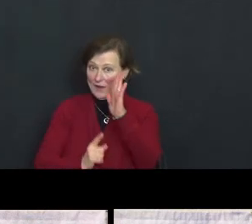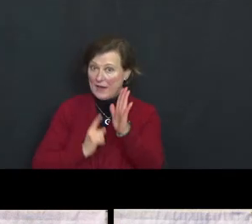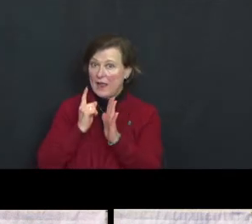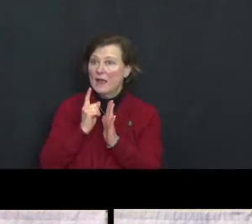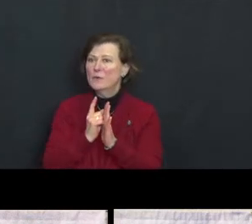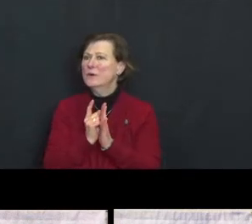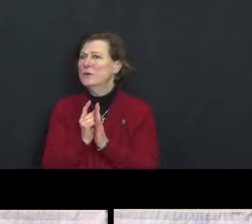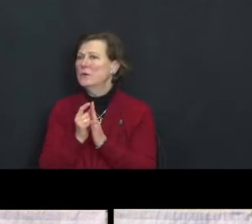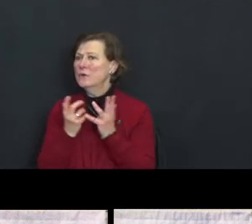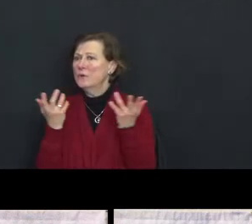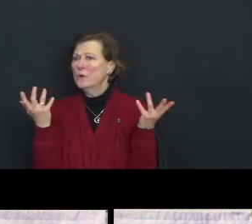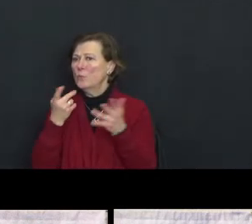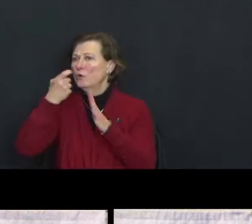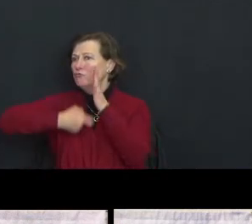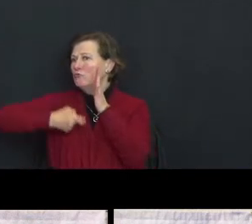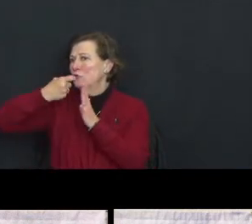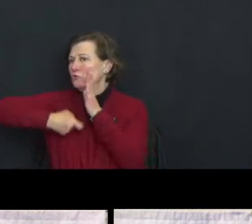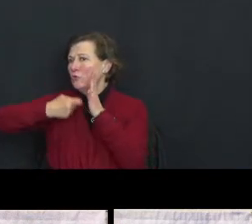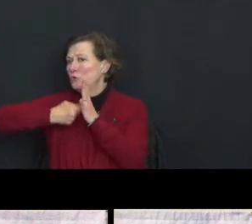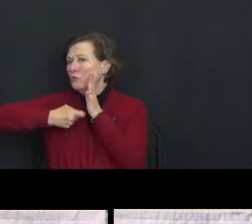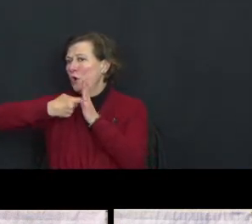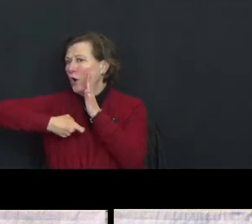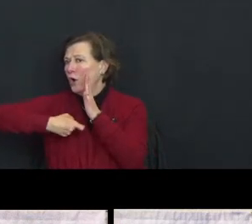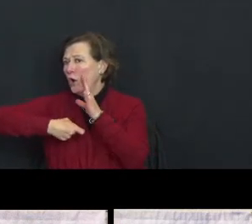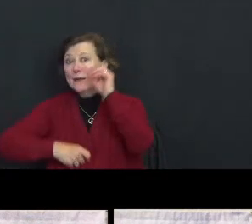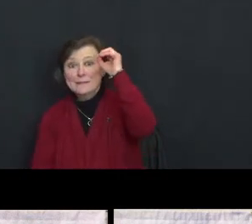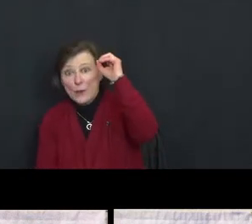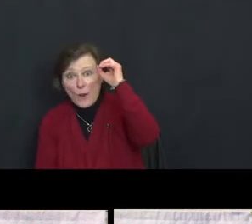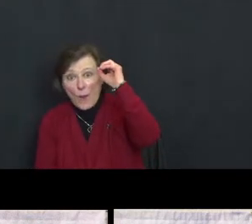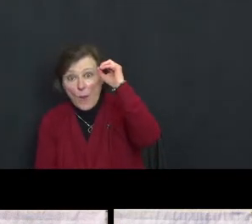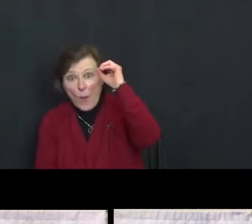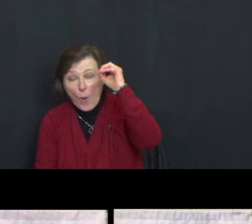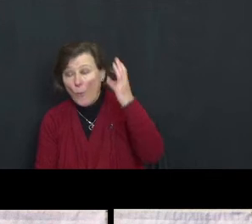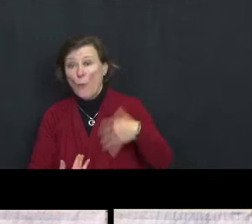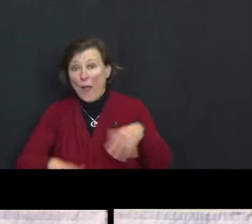What's Saturday the charge for this? Zero! We get in for free.